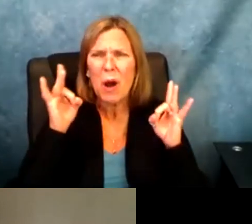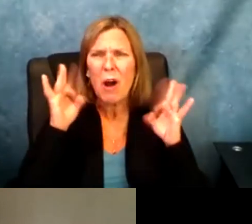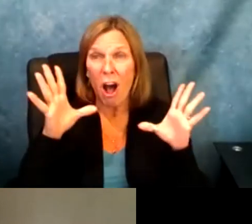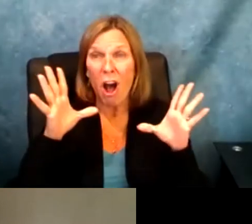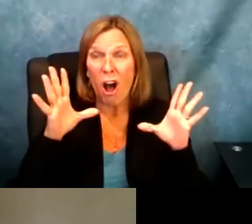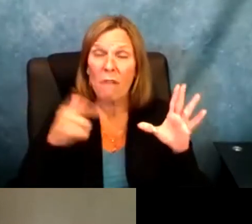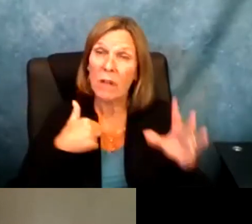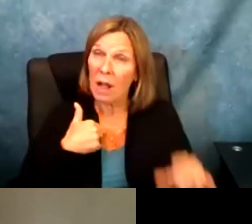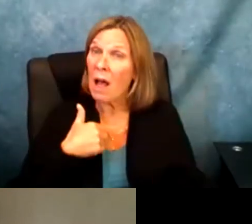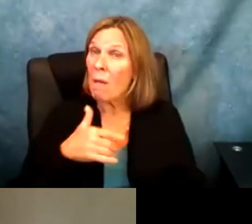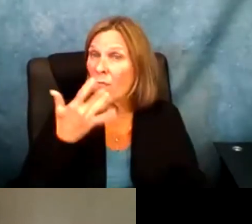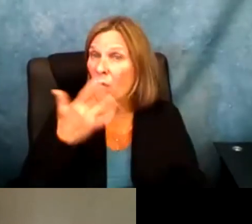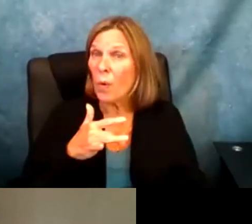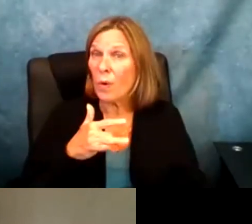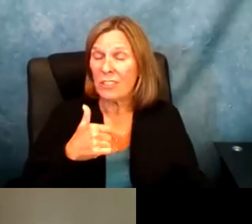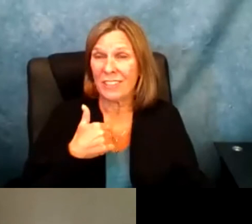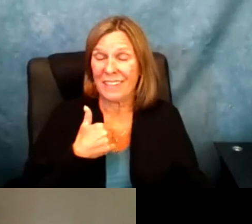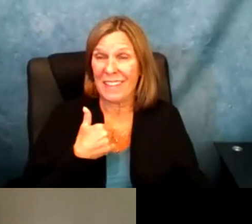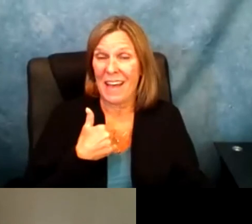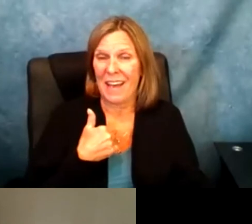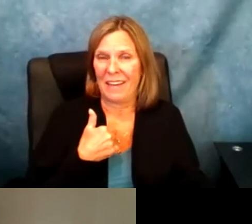for having a disability.